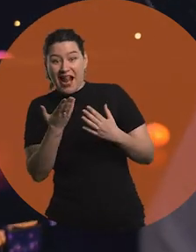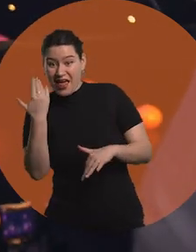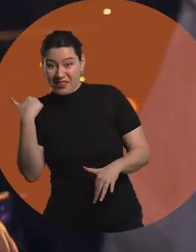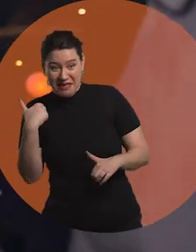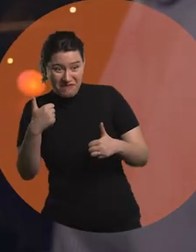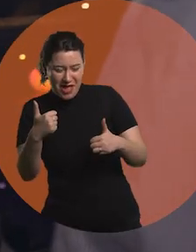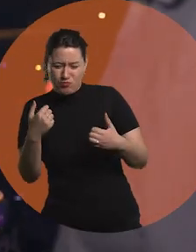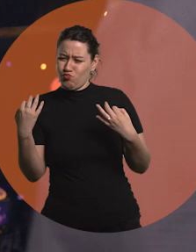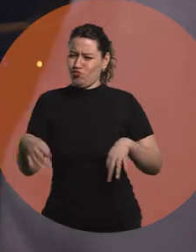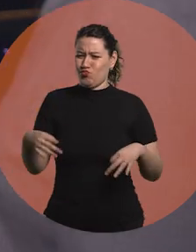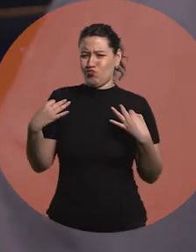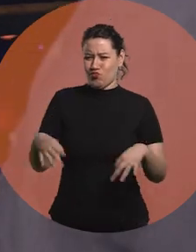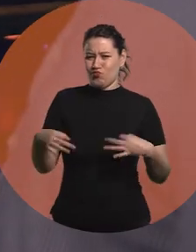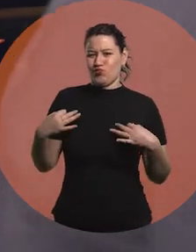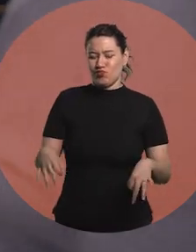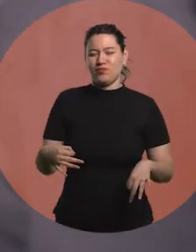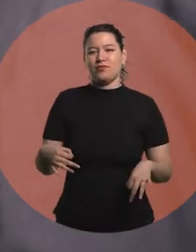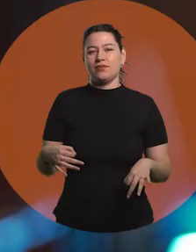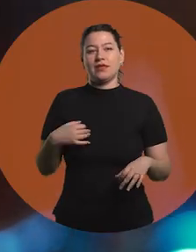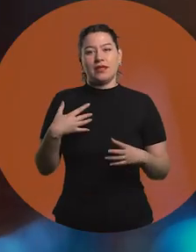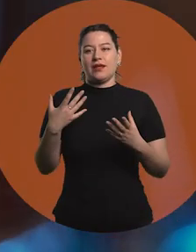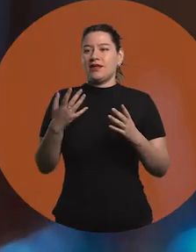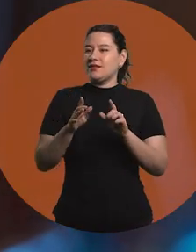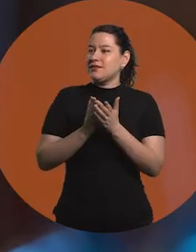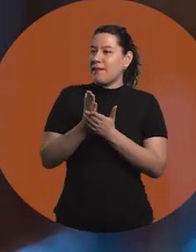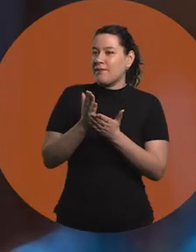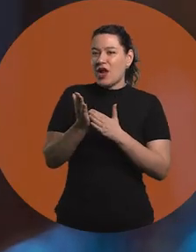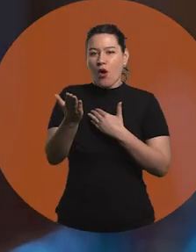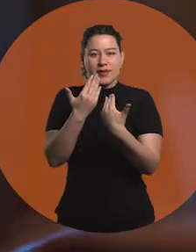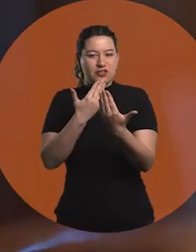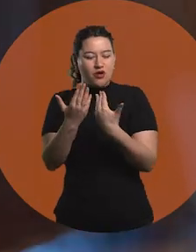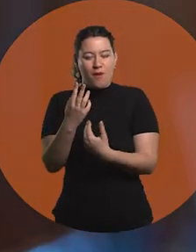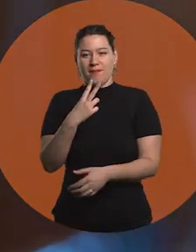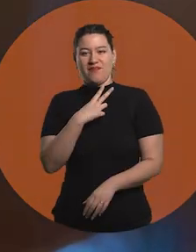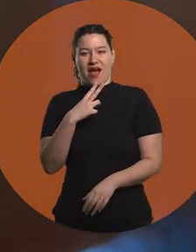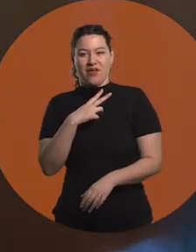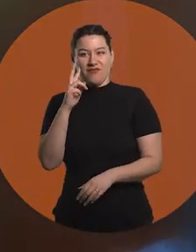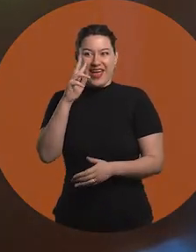Good, good, super great. You see it's very intimate, you can see the stage there.